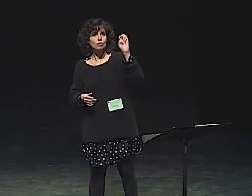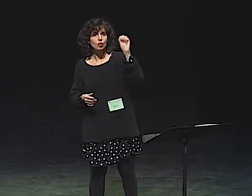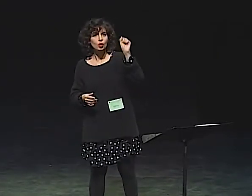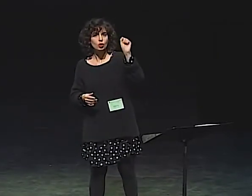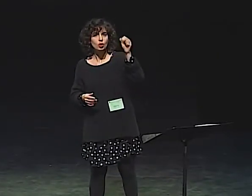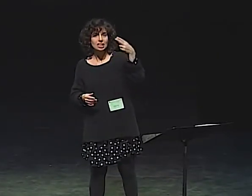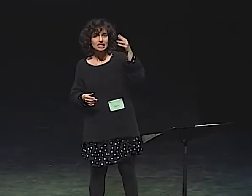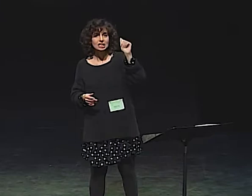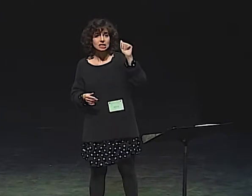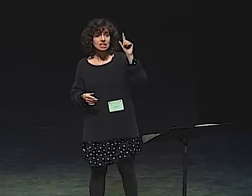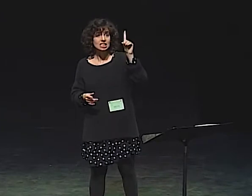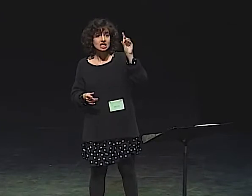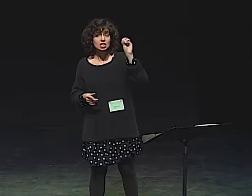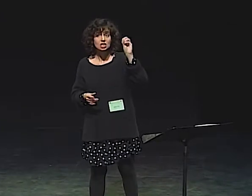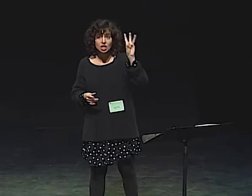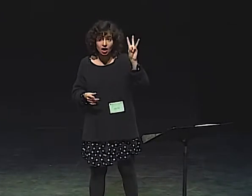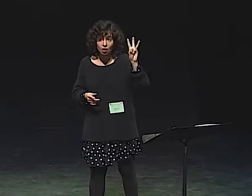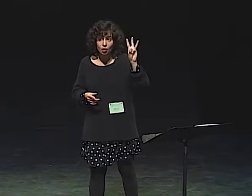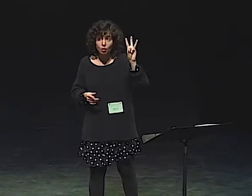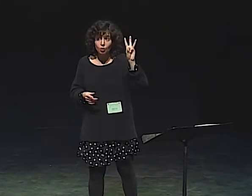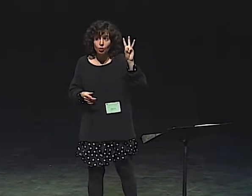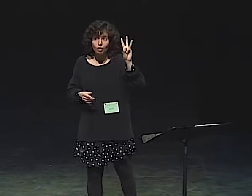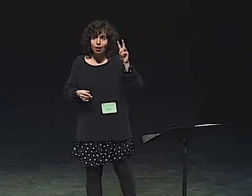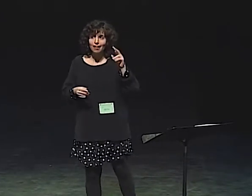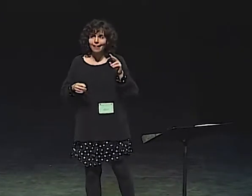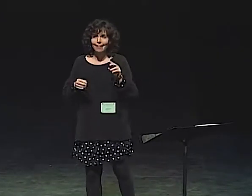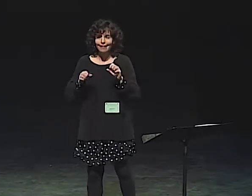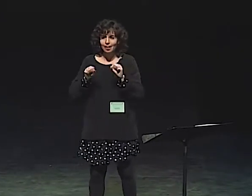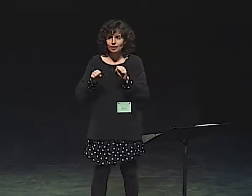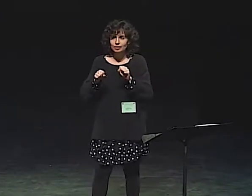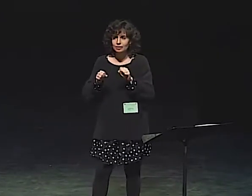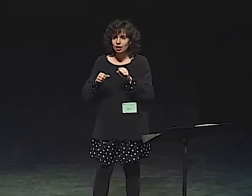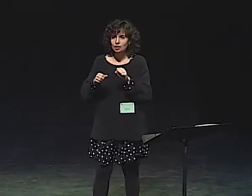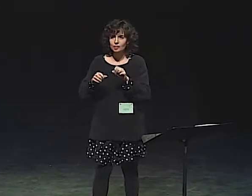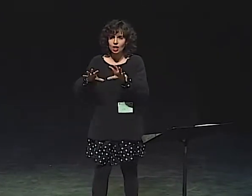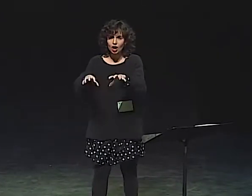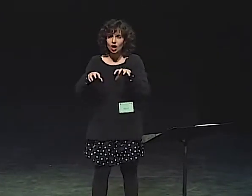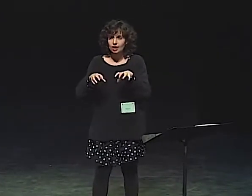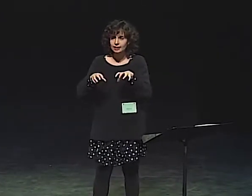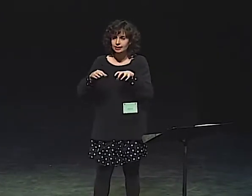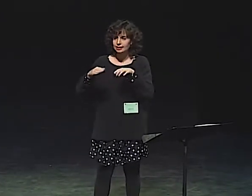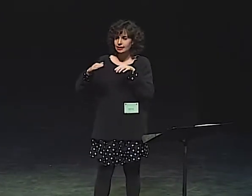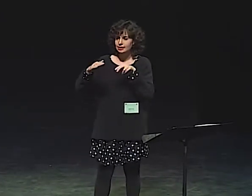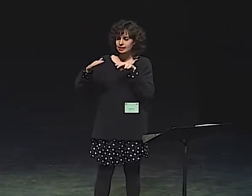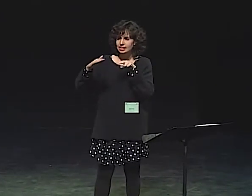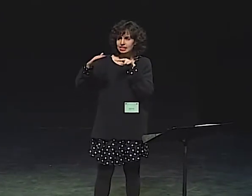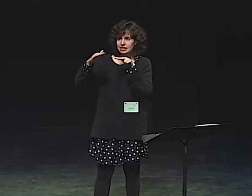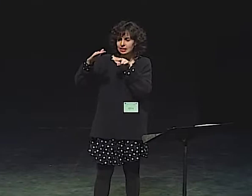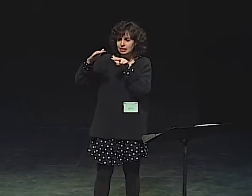THE RHYTHM AND THE REPETITION IN THE SIGN ALSO SHOWS FORESHADOWING.